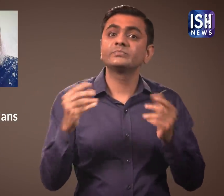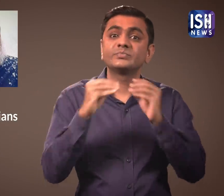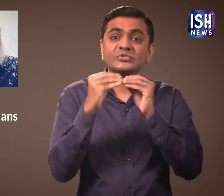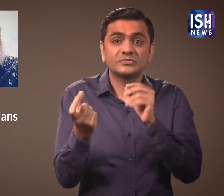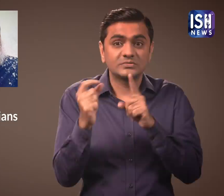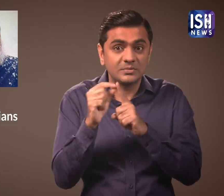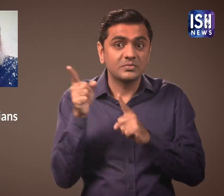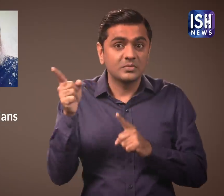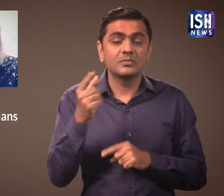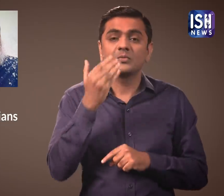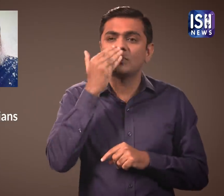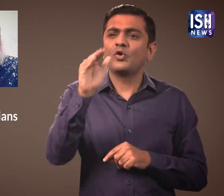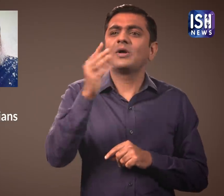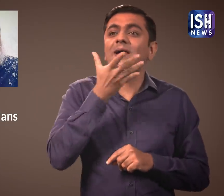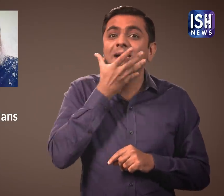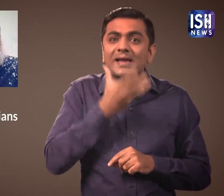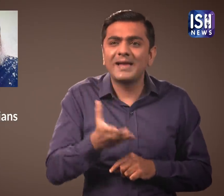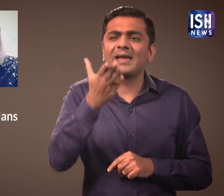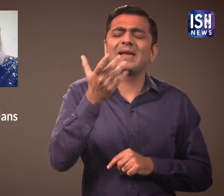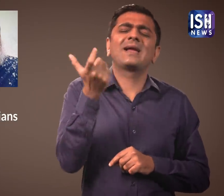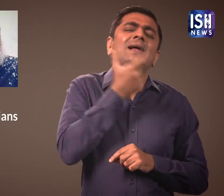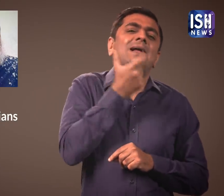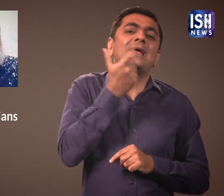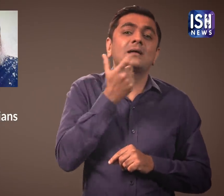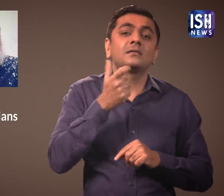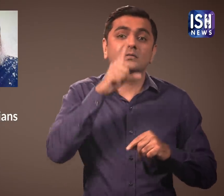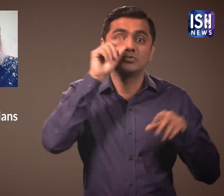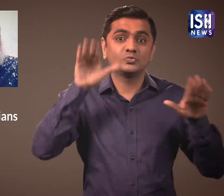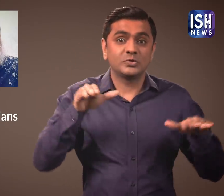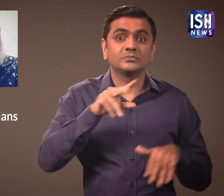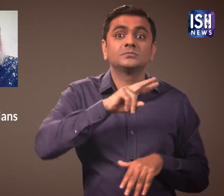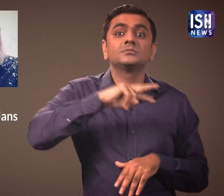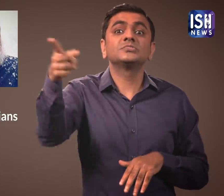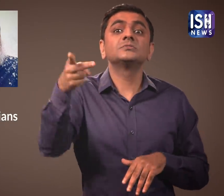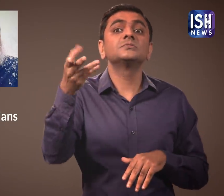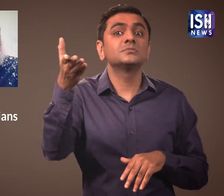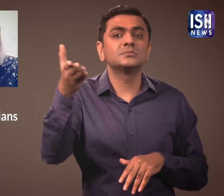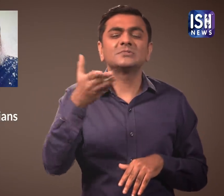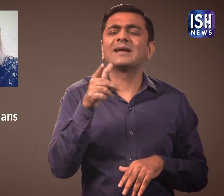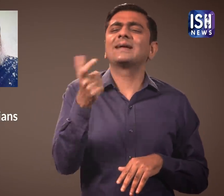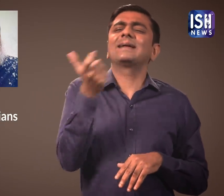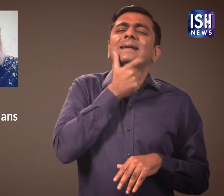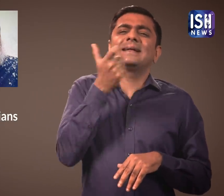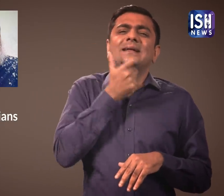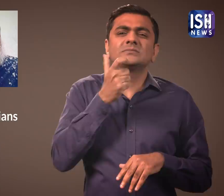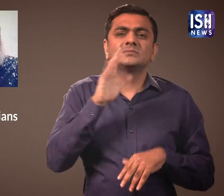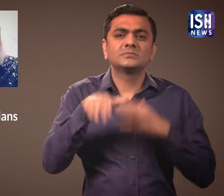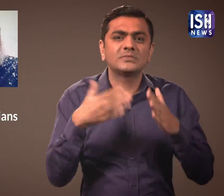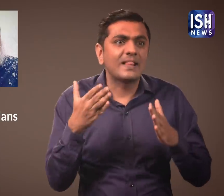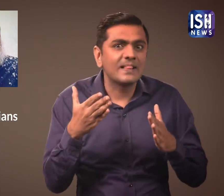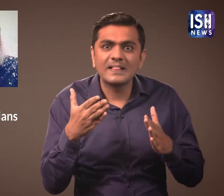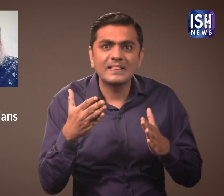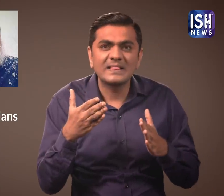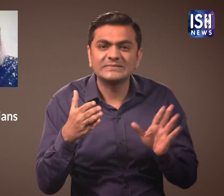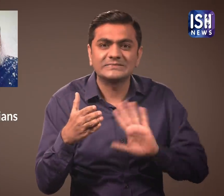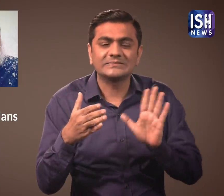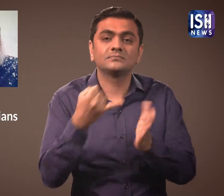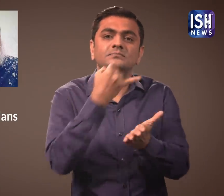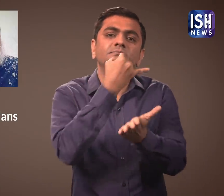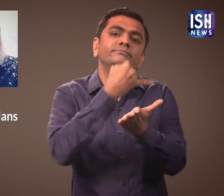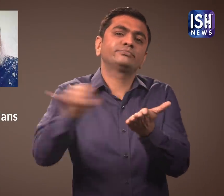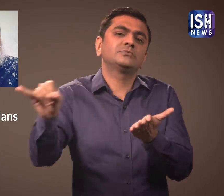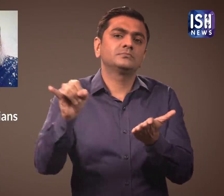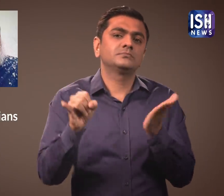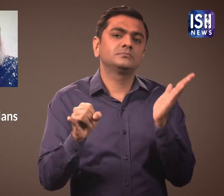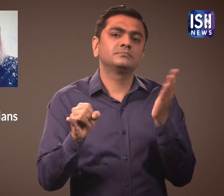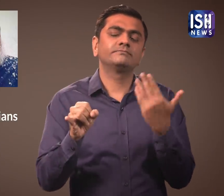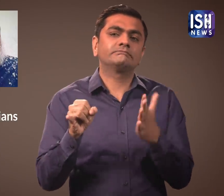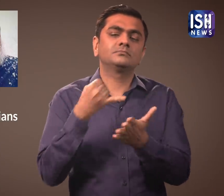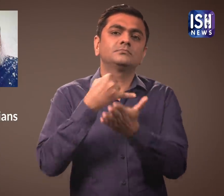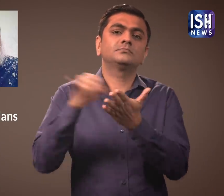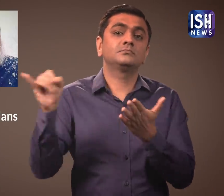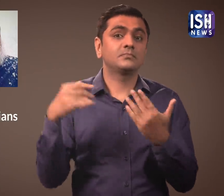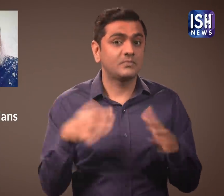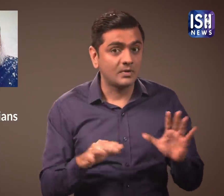In a Twitter post, the BJP mocked Omar and then immediately deleted the post.